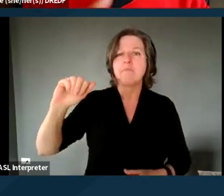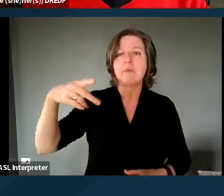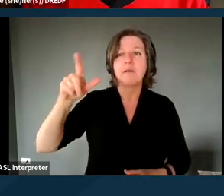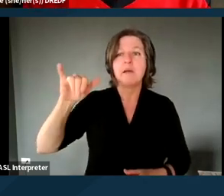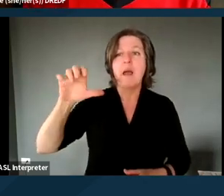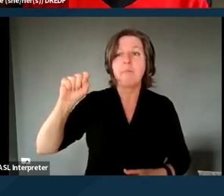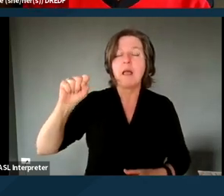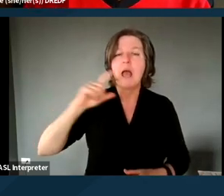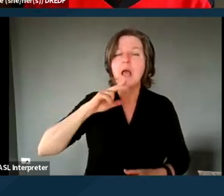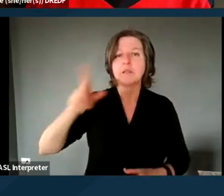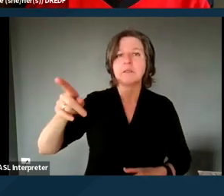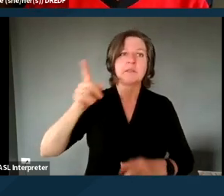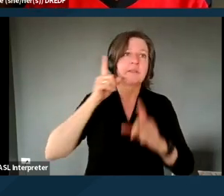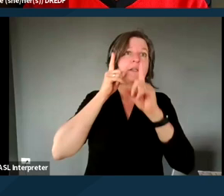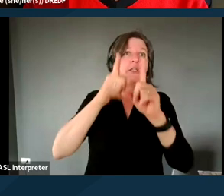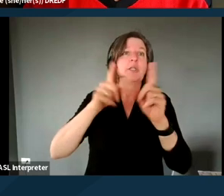transform a lot of the overall delivery